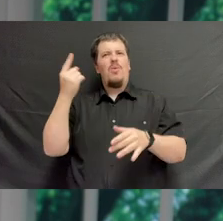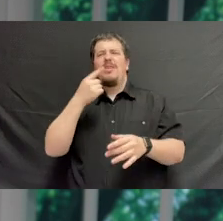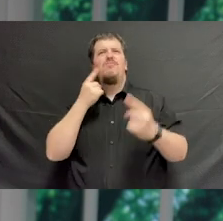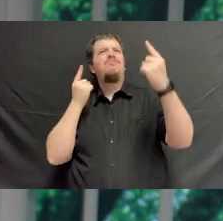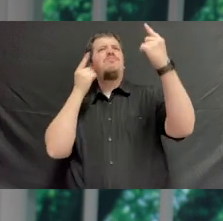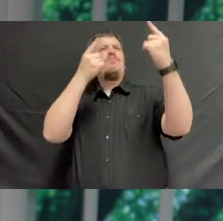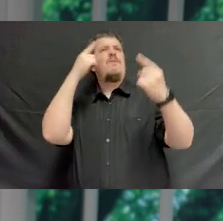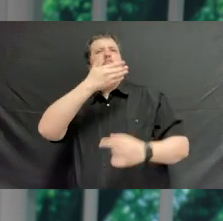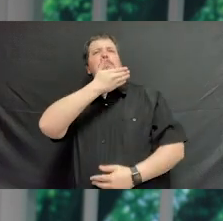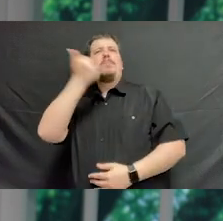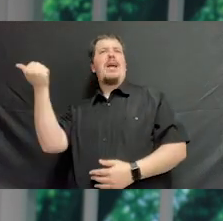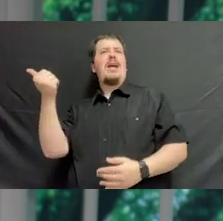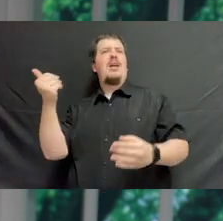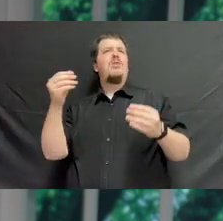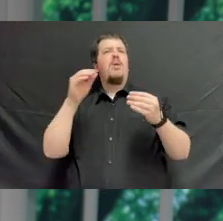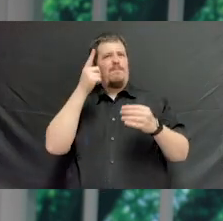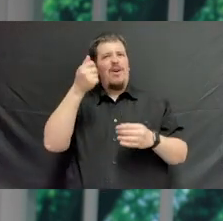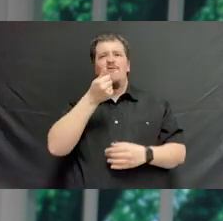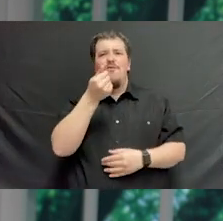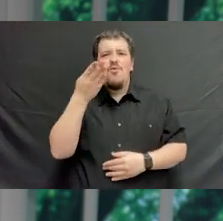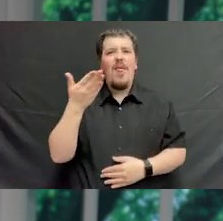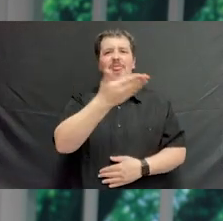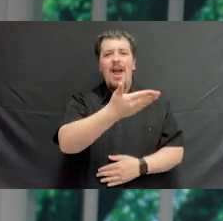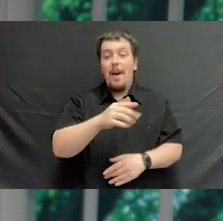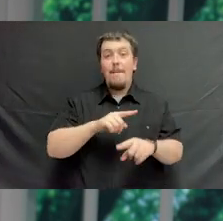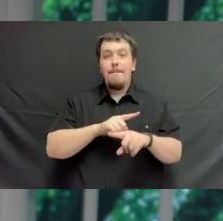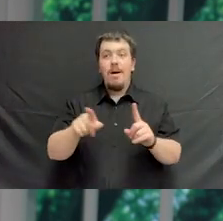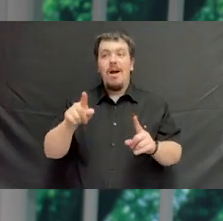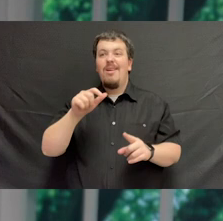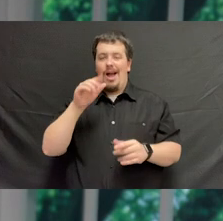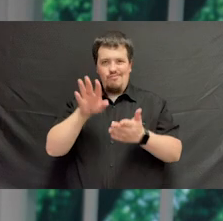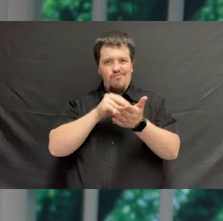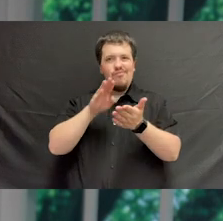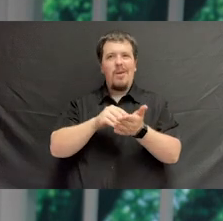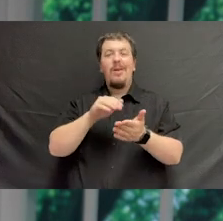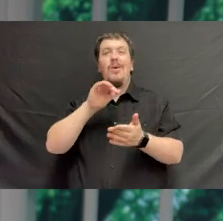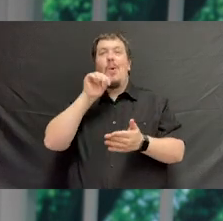There's more room there. But I learned pretty quickly, you don't always get where you aim,